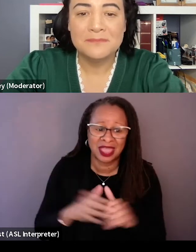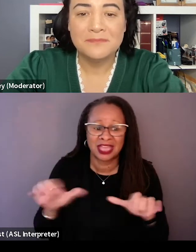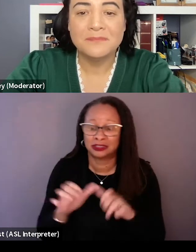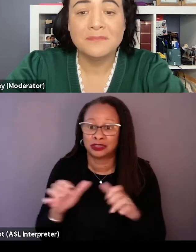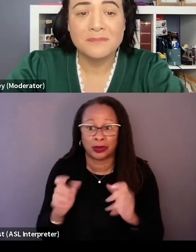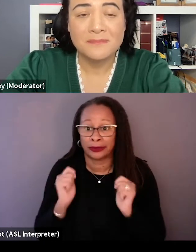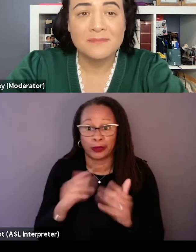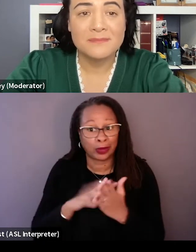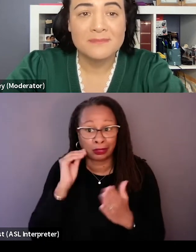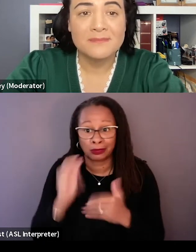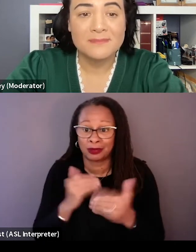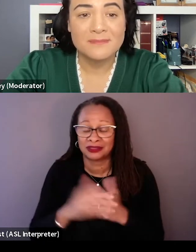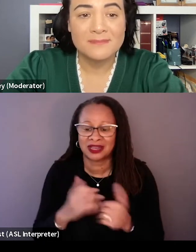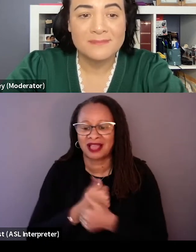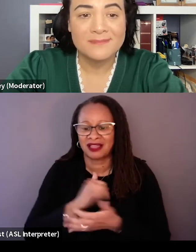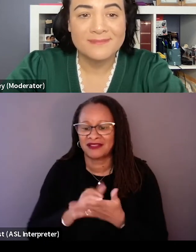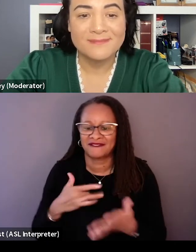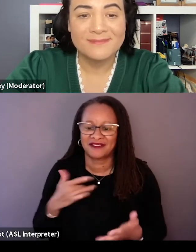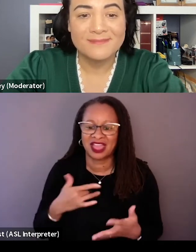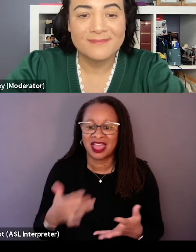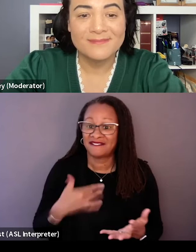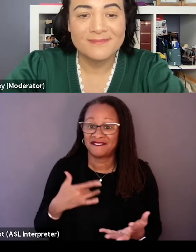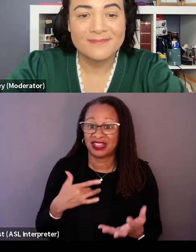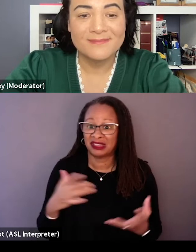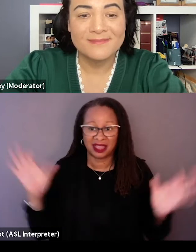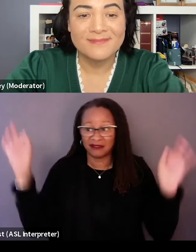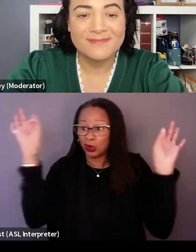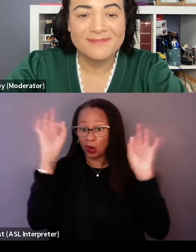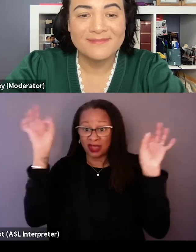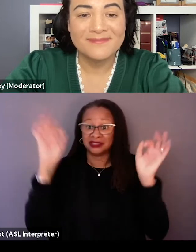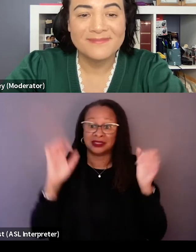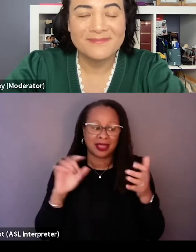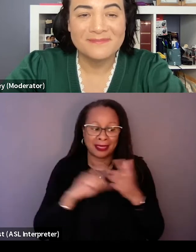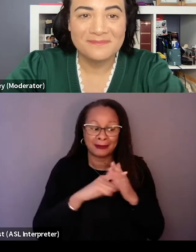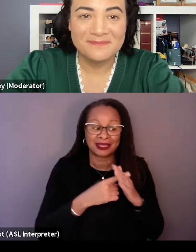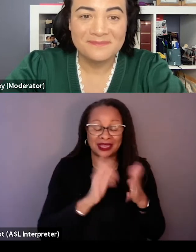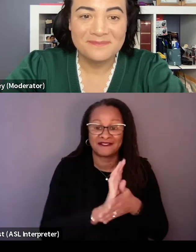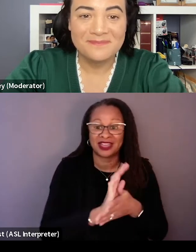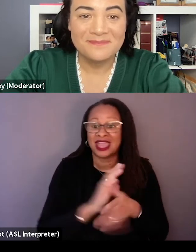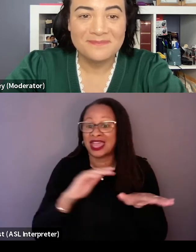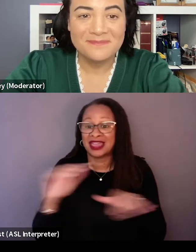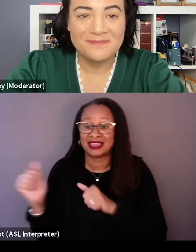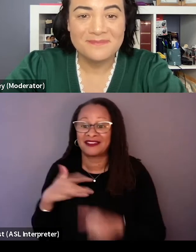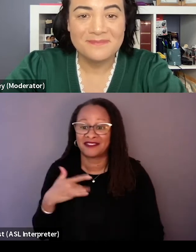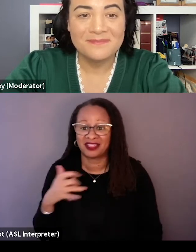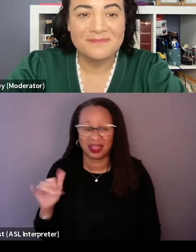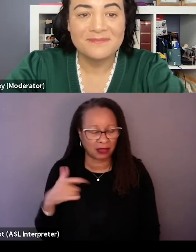And I love that feeling of feeling totally clueless at the beginning of film and leaving feeling like I've mastered something.